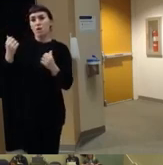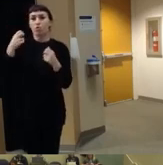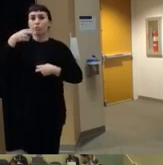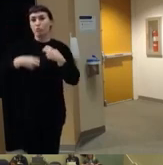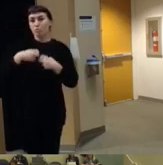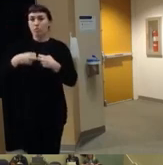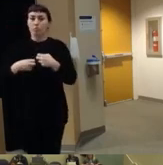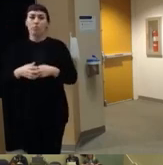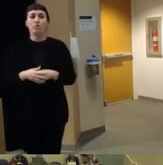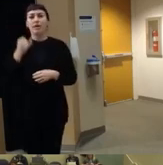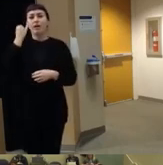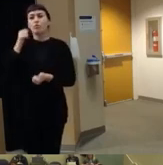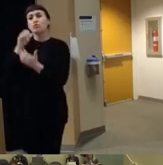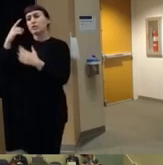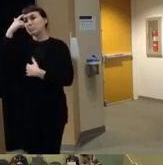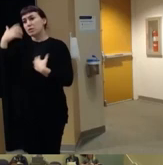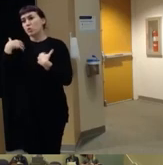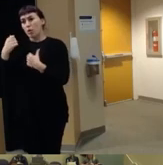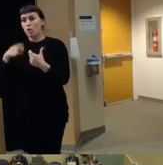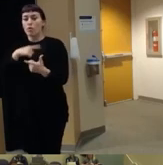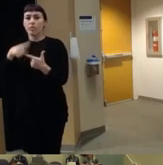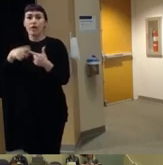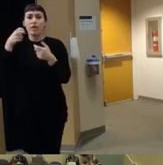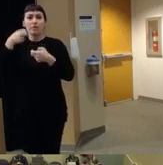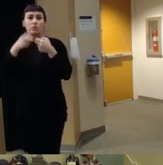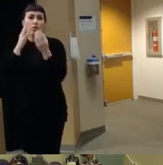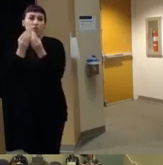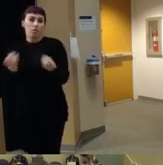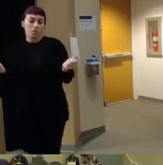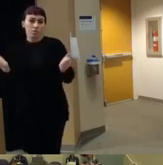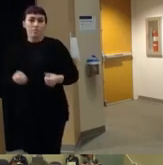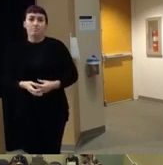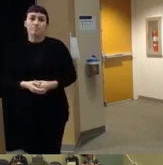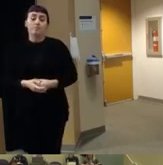we just address the mental health then you know this issue will go away um other countries have